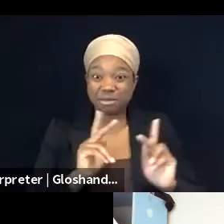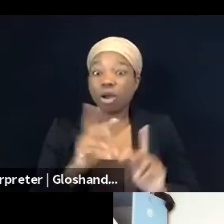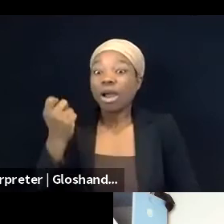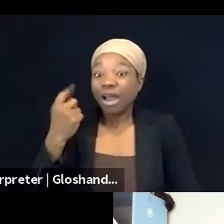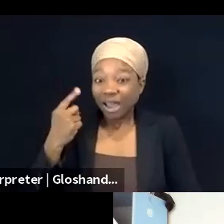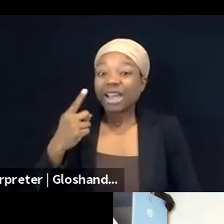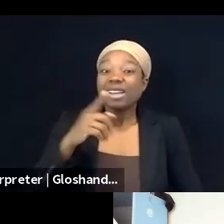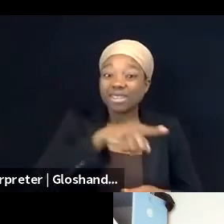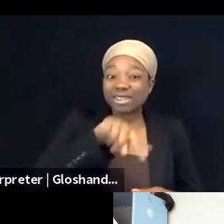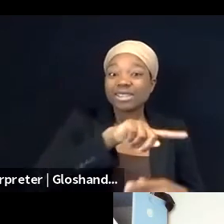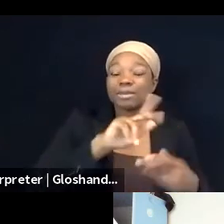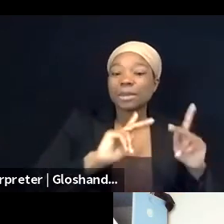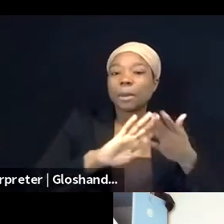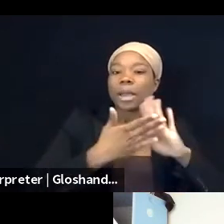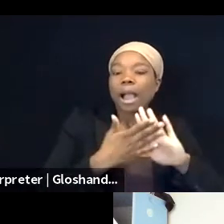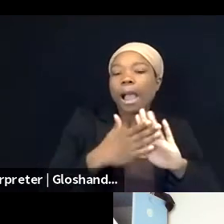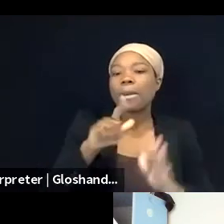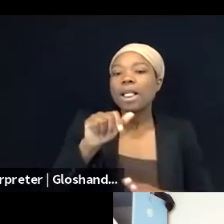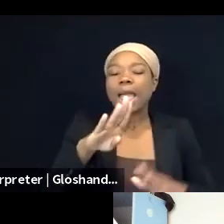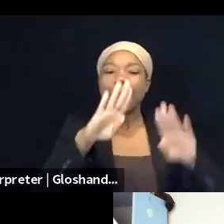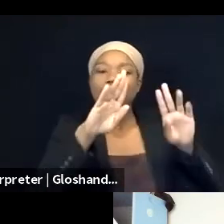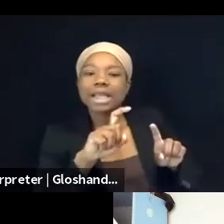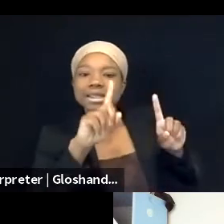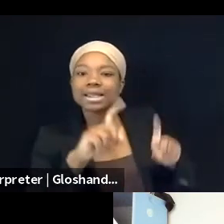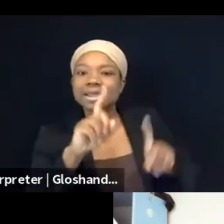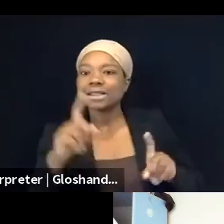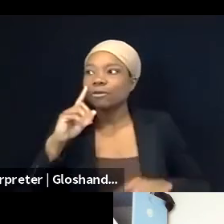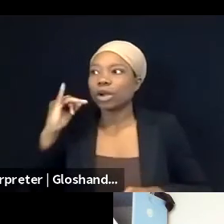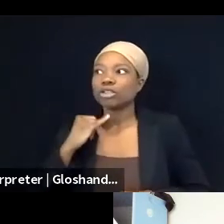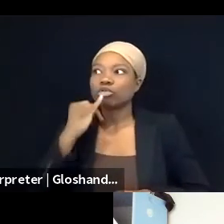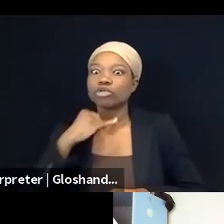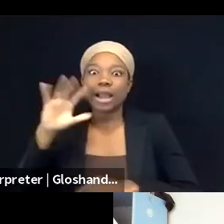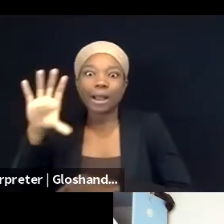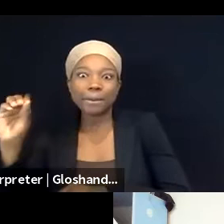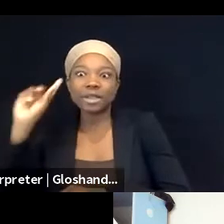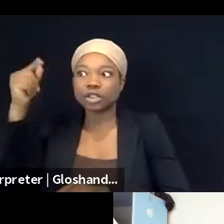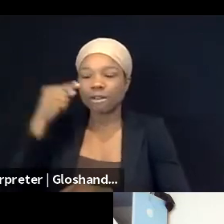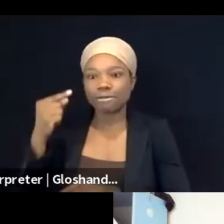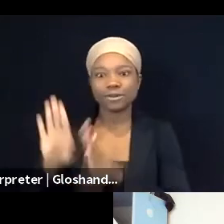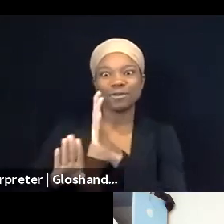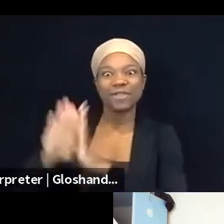and Israeli companies to develop these technologies that actually later on are sold abroad,